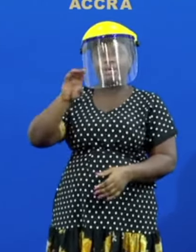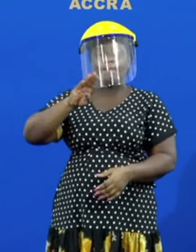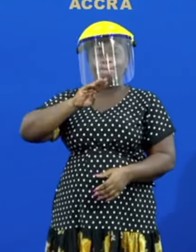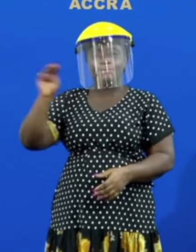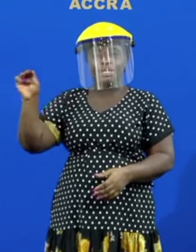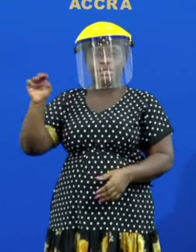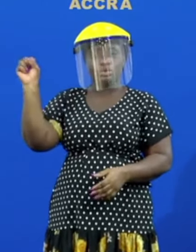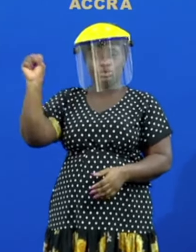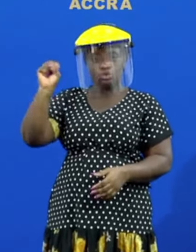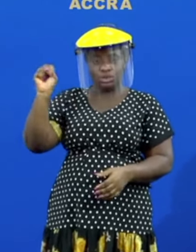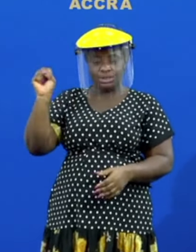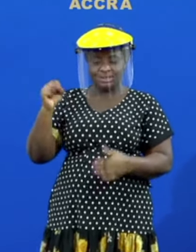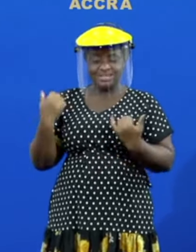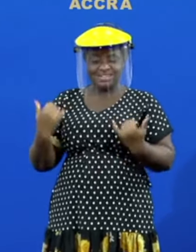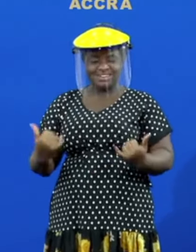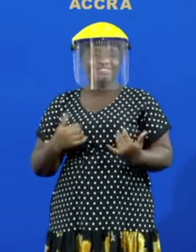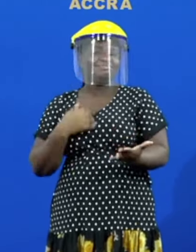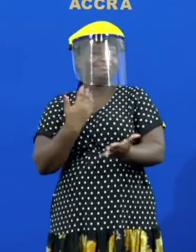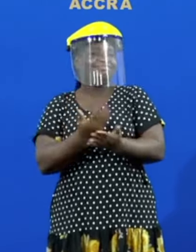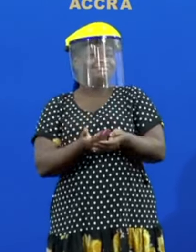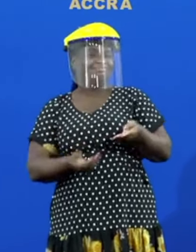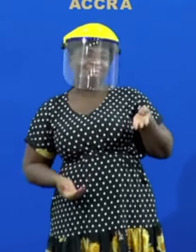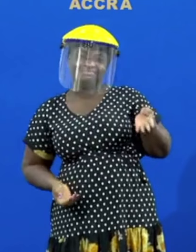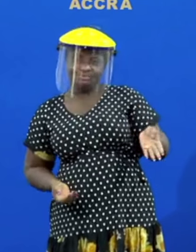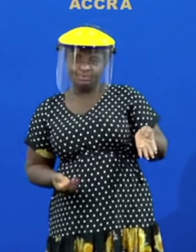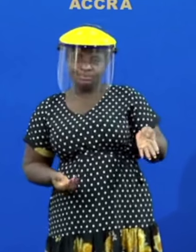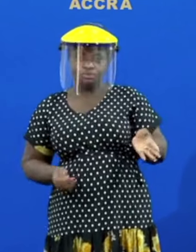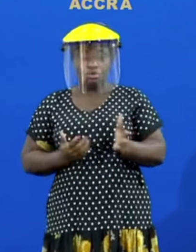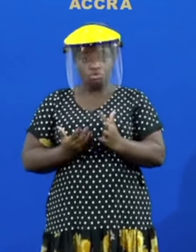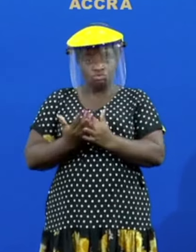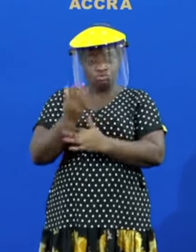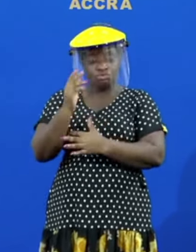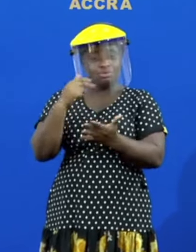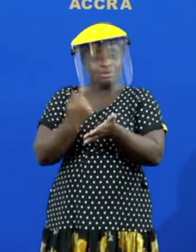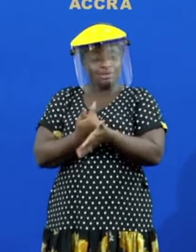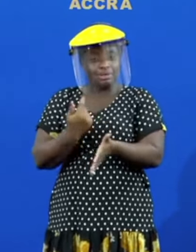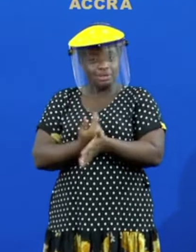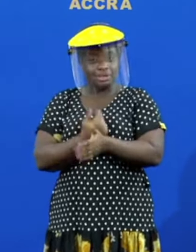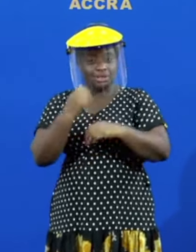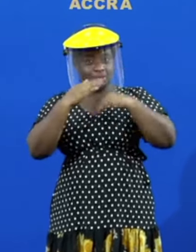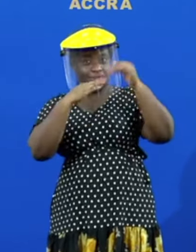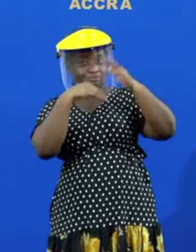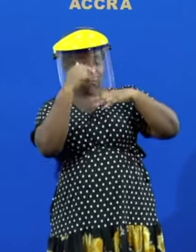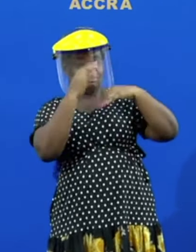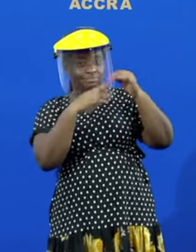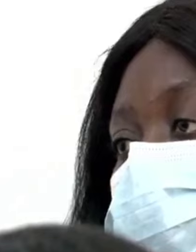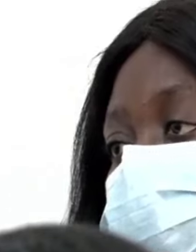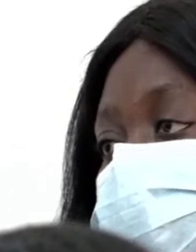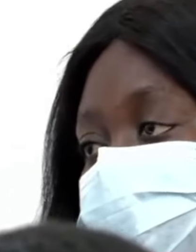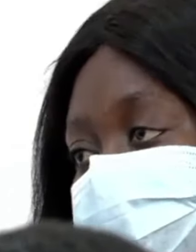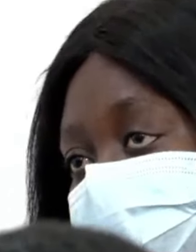has been made available to the project through the ghana infrastructure investment fund uh for